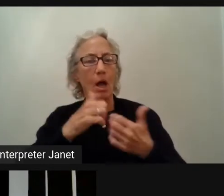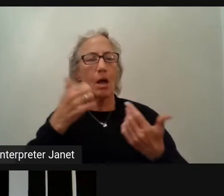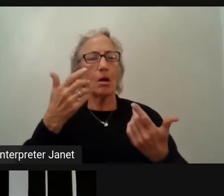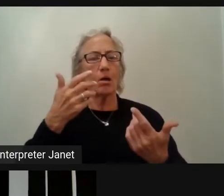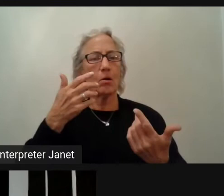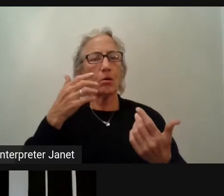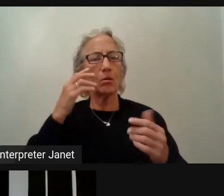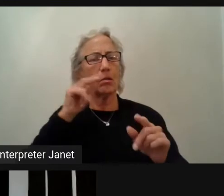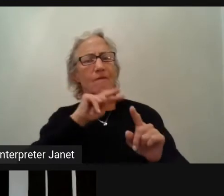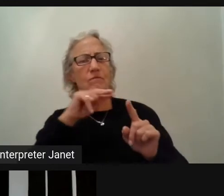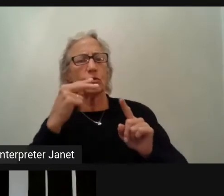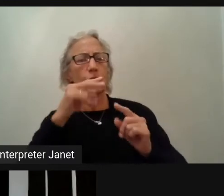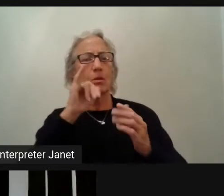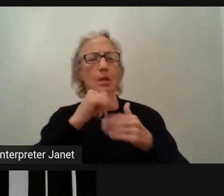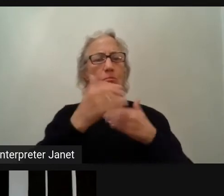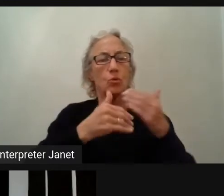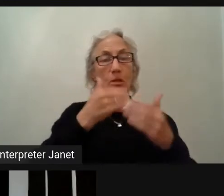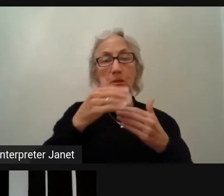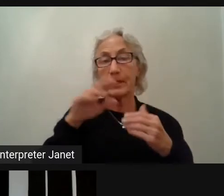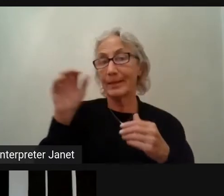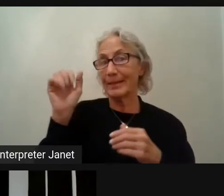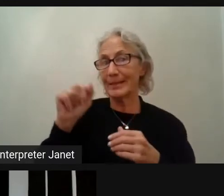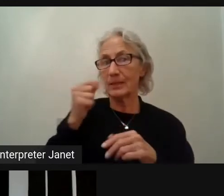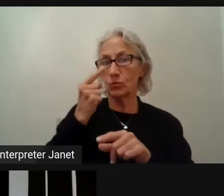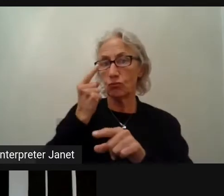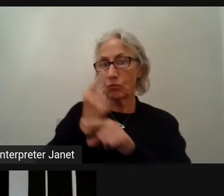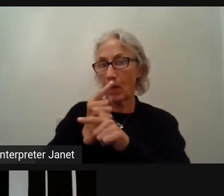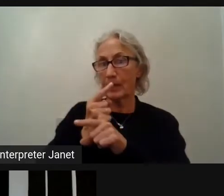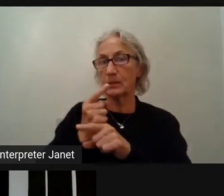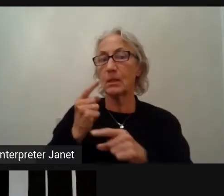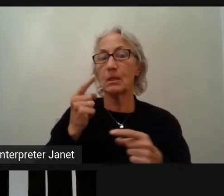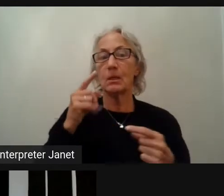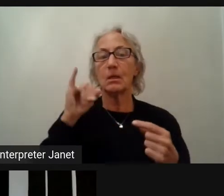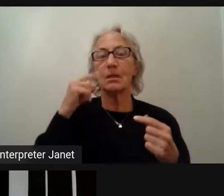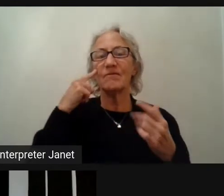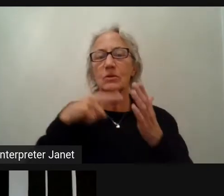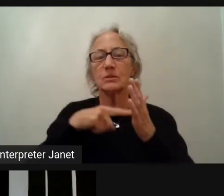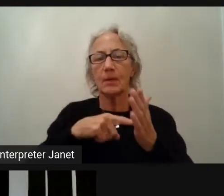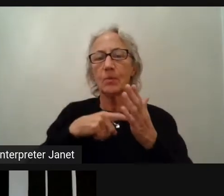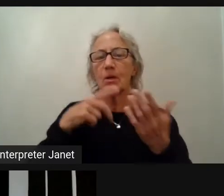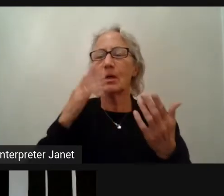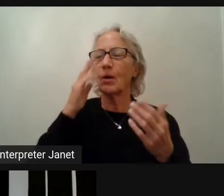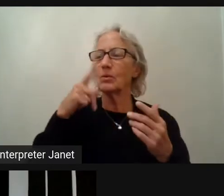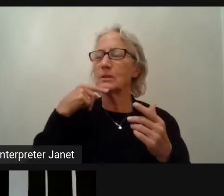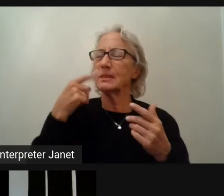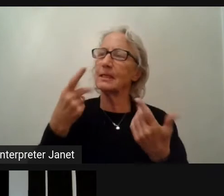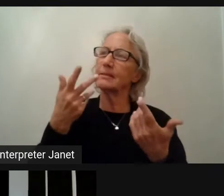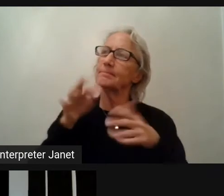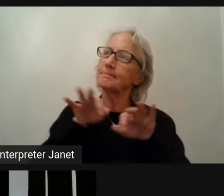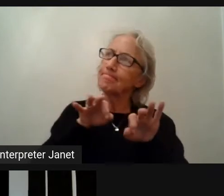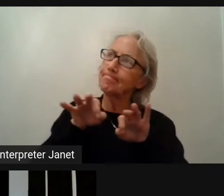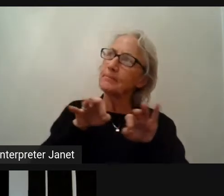This is exactly what, because let me say this, like this. Developers are lazy.